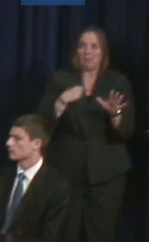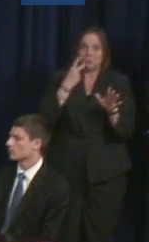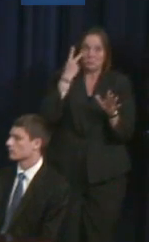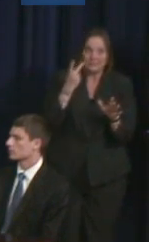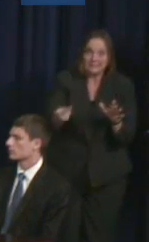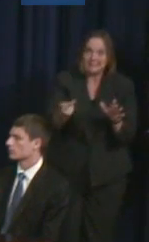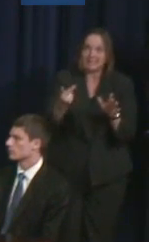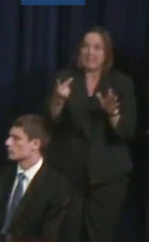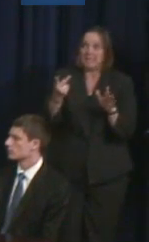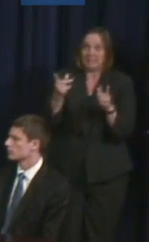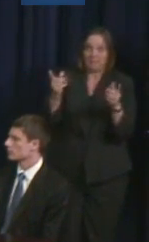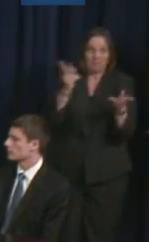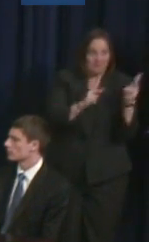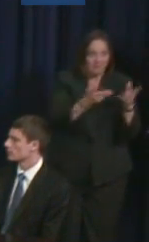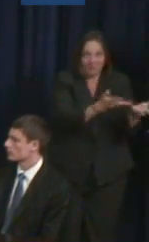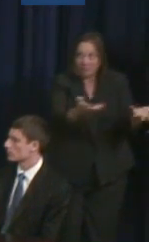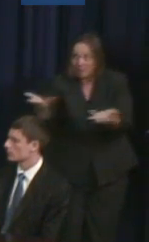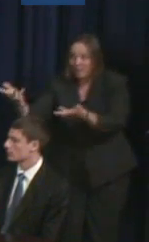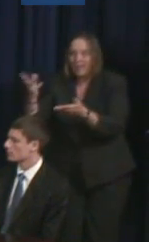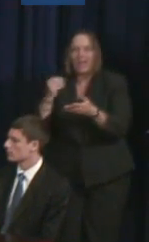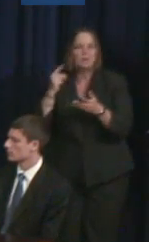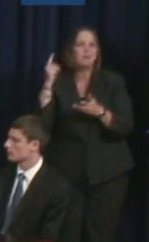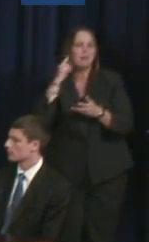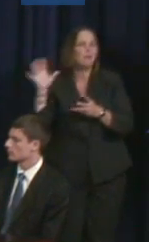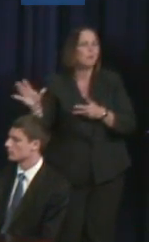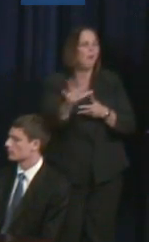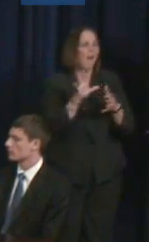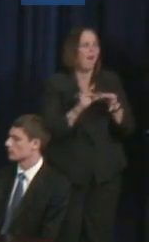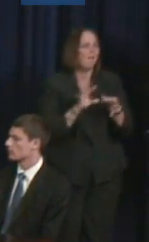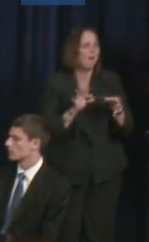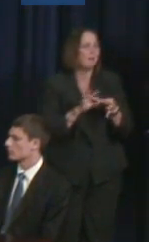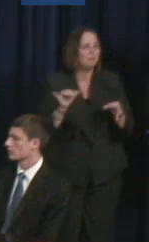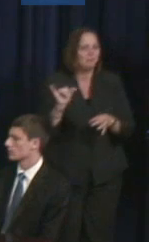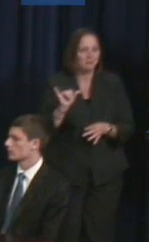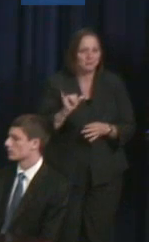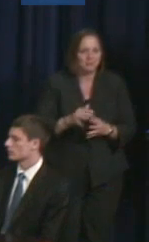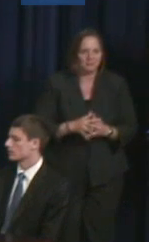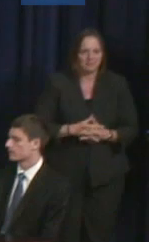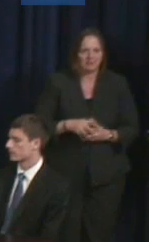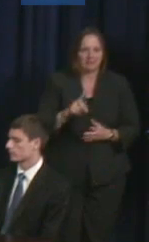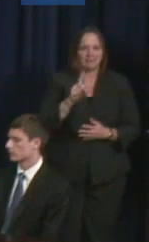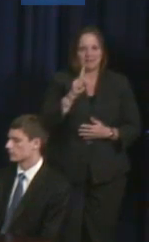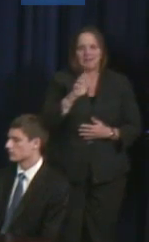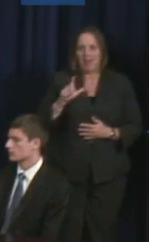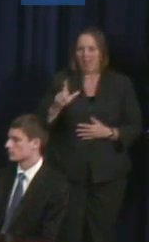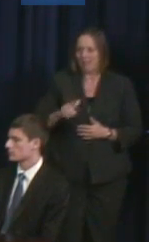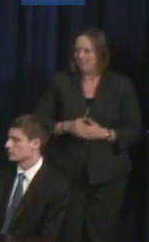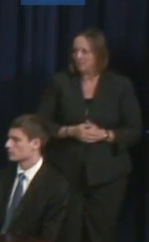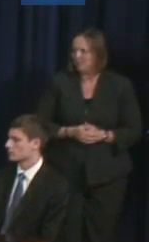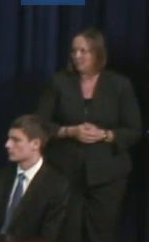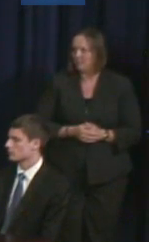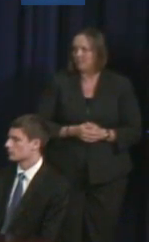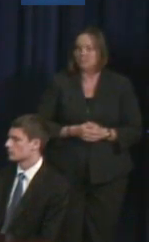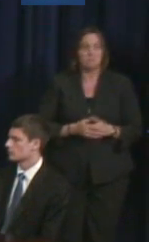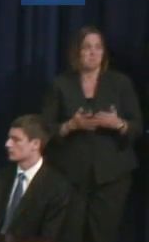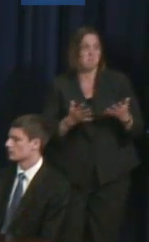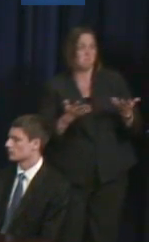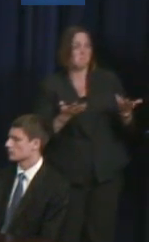hear your comments, Bill. So let me say that the way I view the 25th anniversary